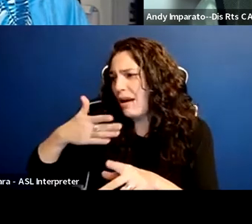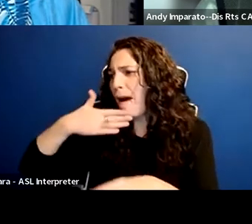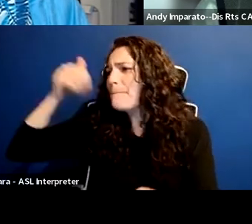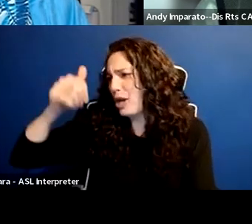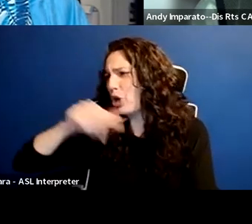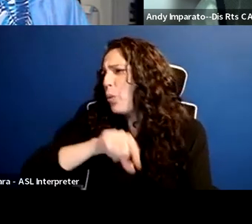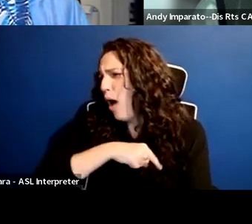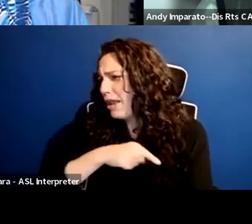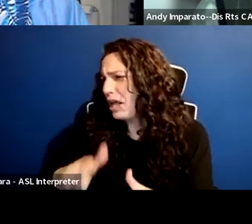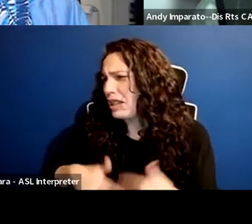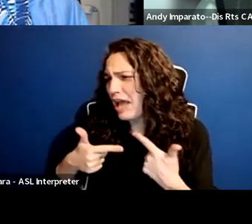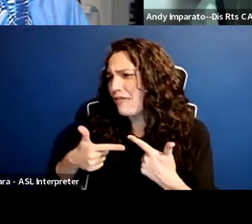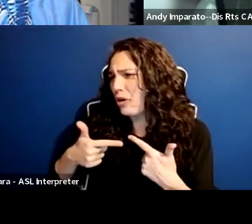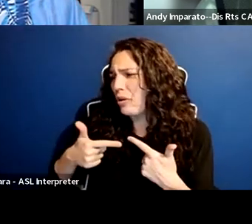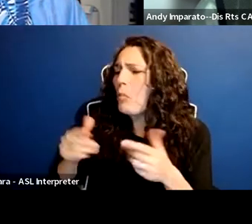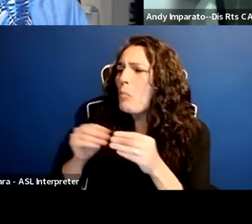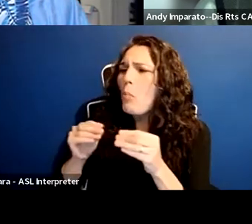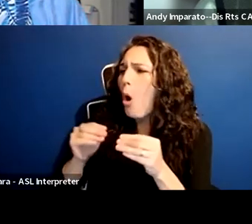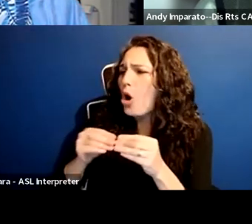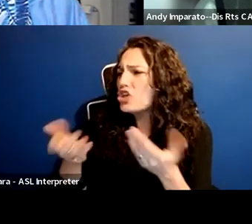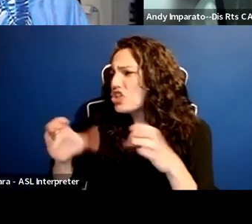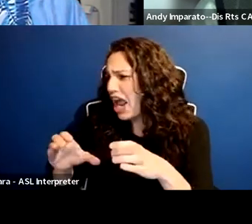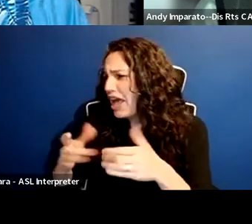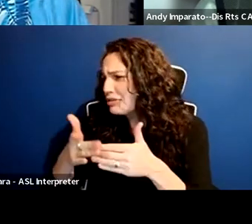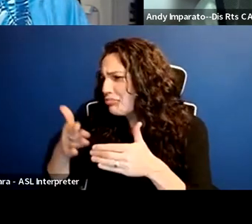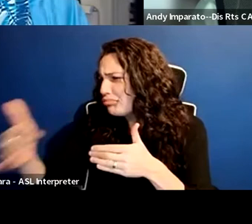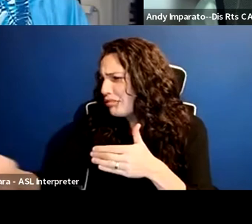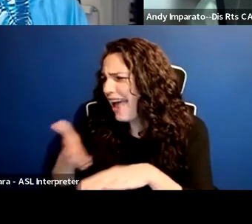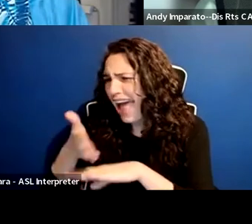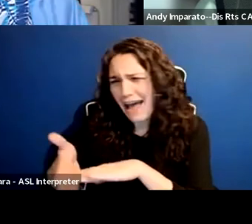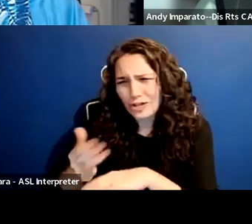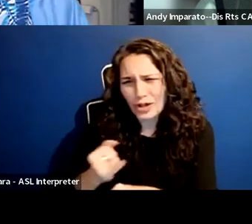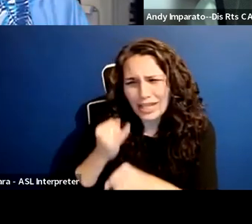whatever that means, after the intervention. And, you know, we met with the secretary of